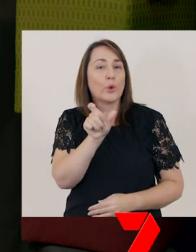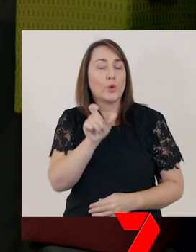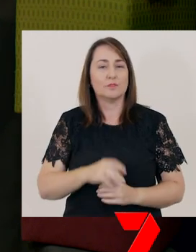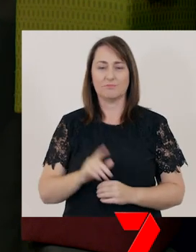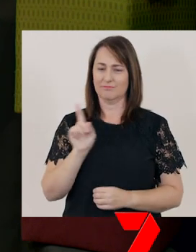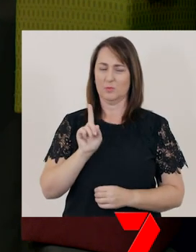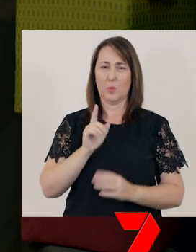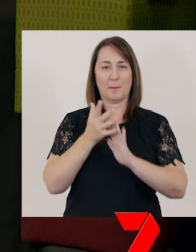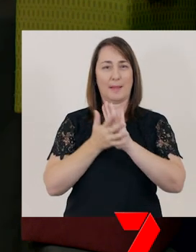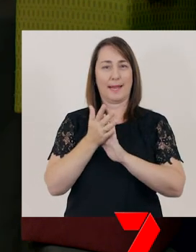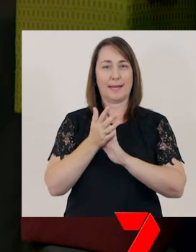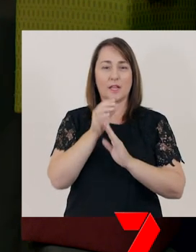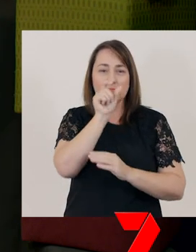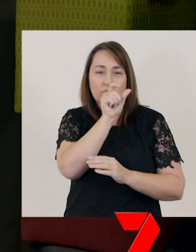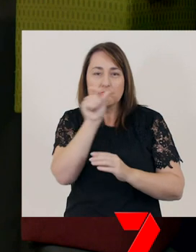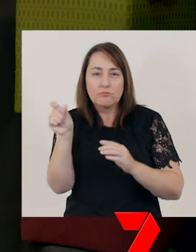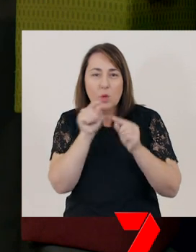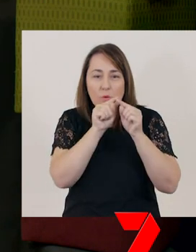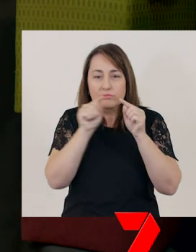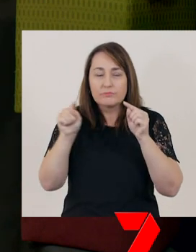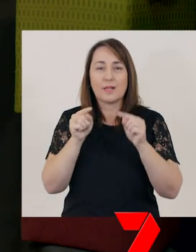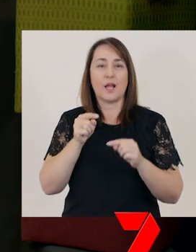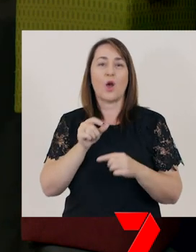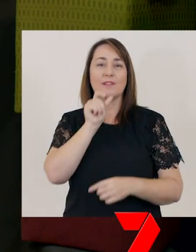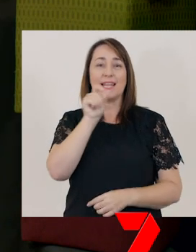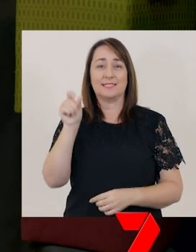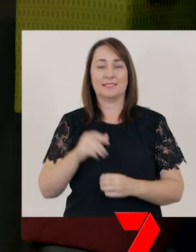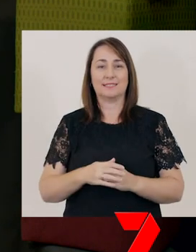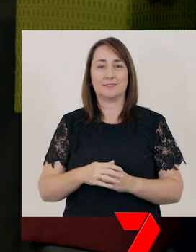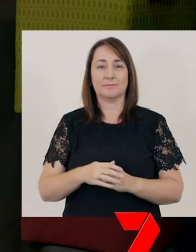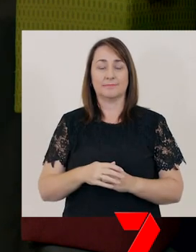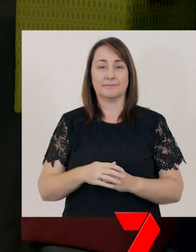The letters in words tell us the sounds that we say.